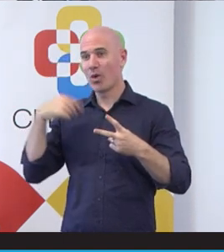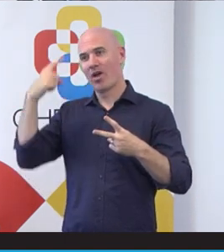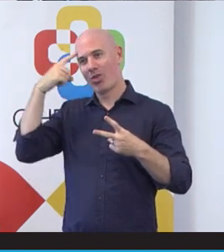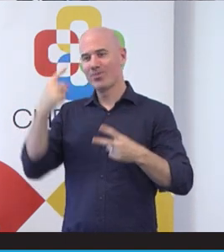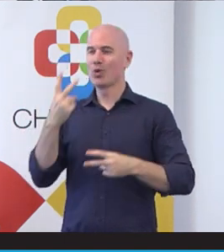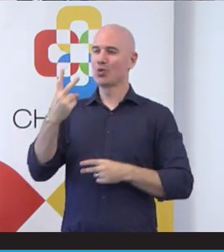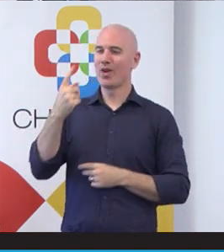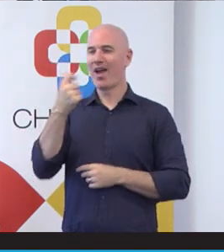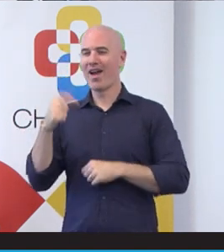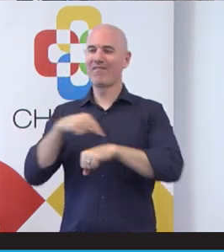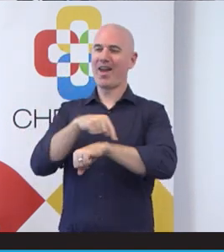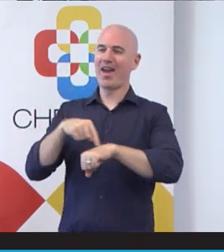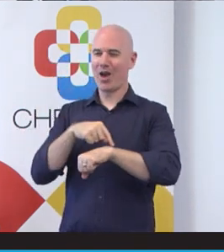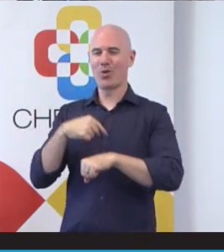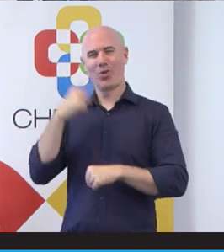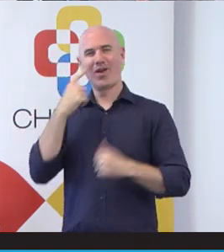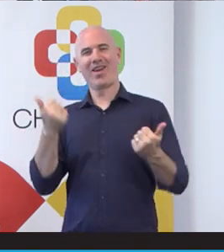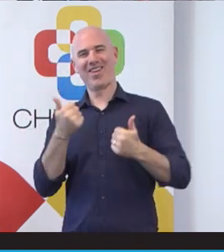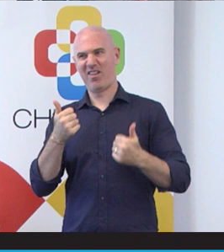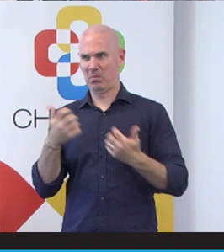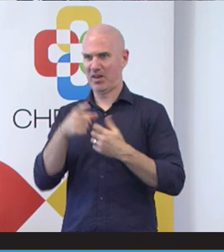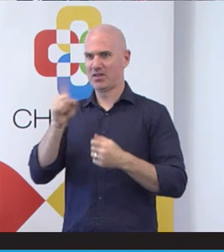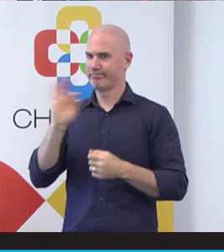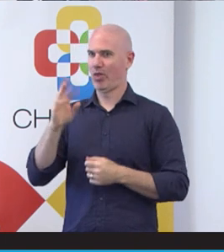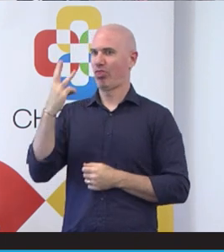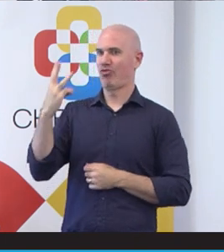saying it took three. So what we did was increase the amount of CPD points and we